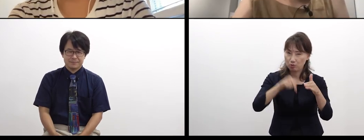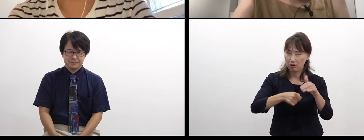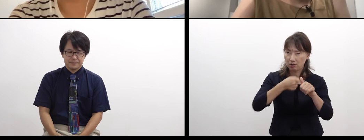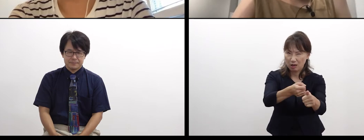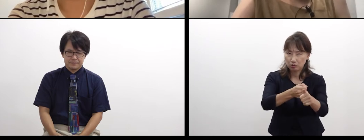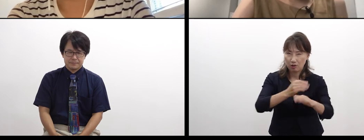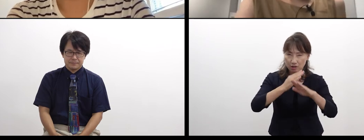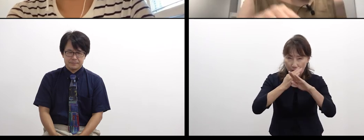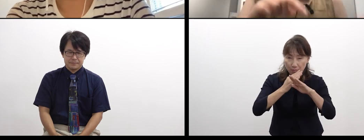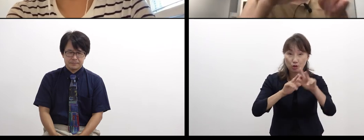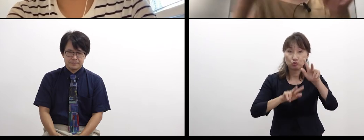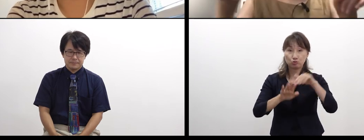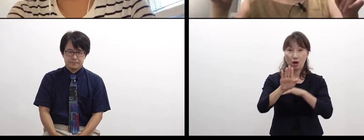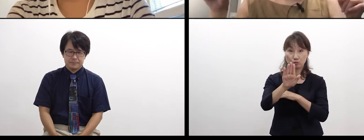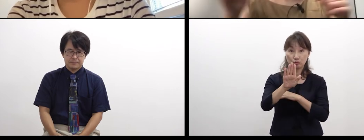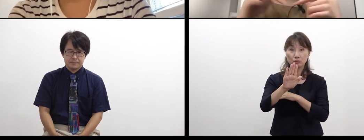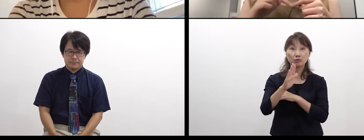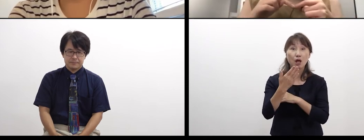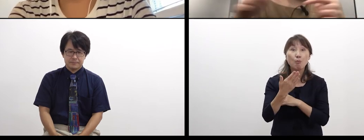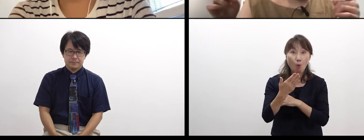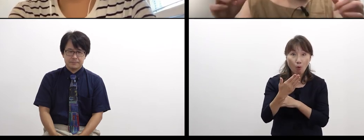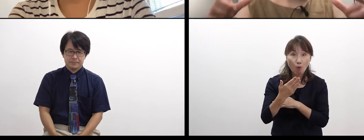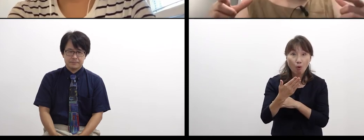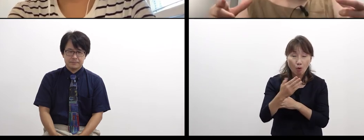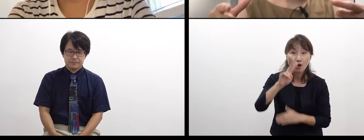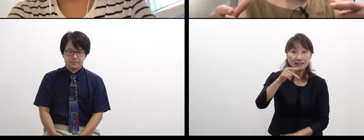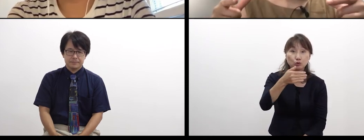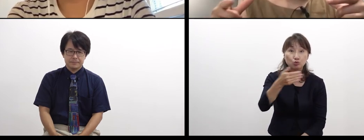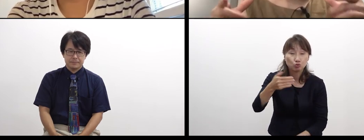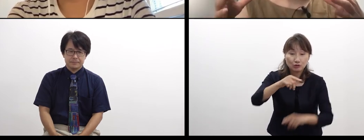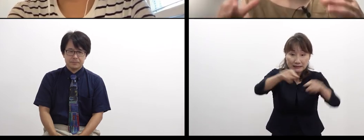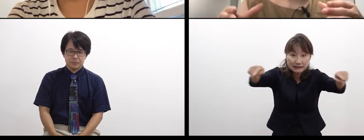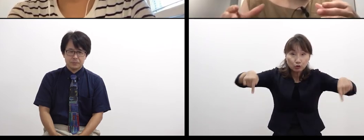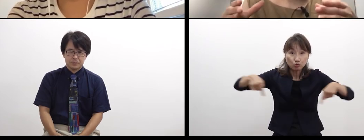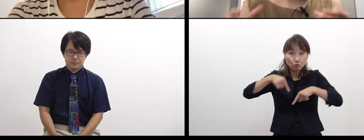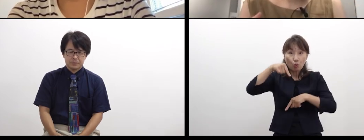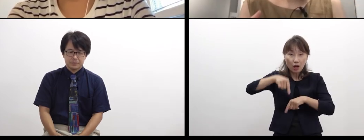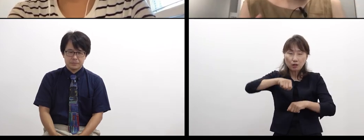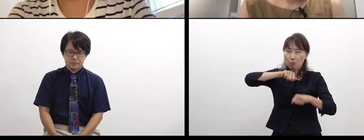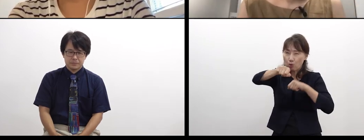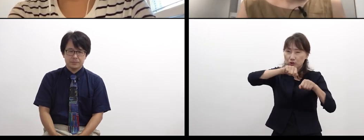But you can do that in the ring, in the field of boxing.